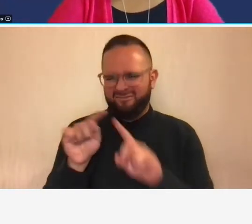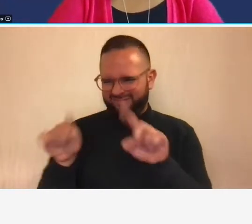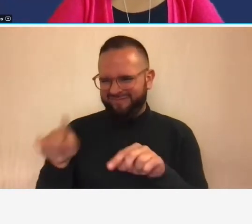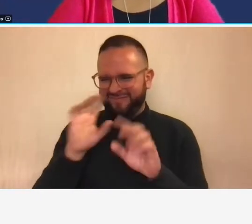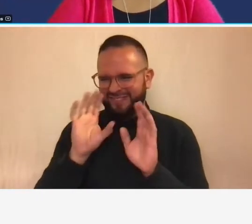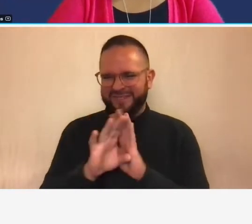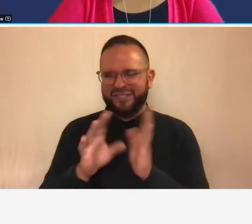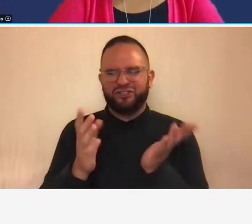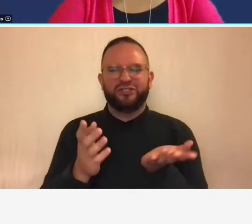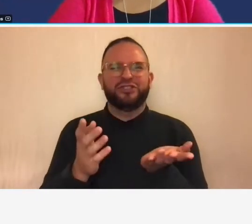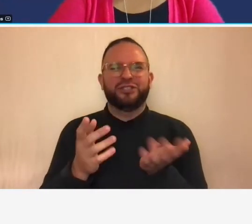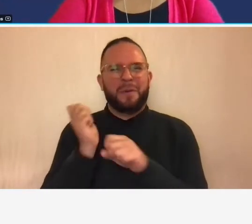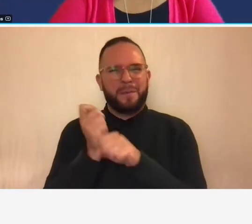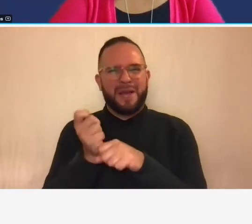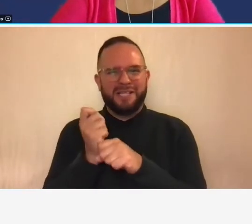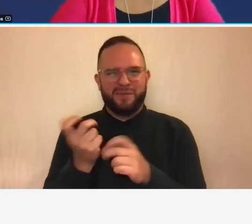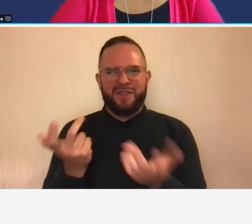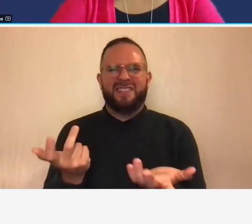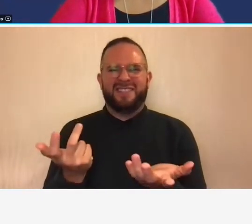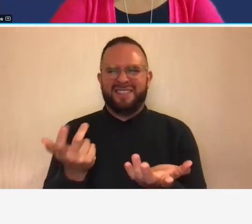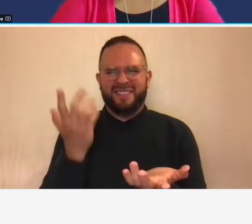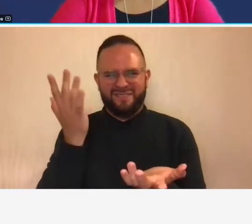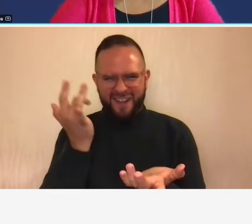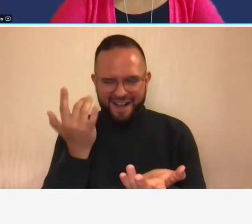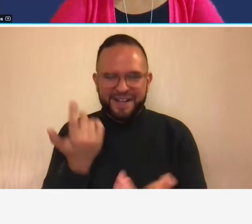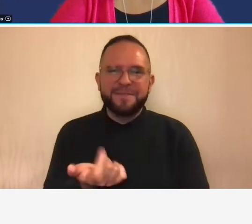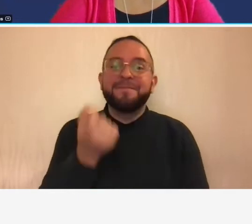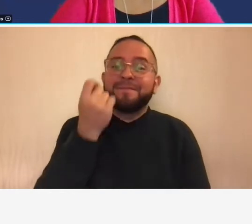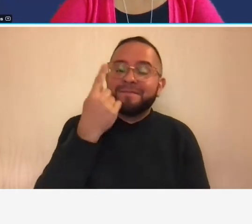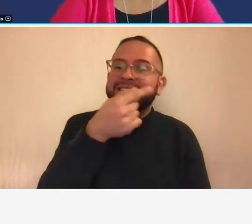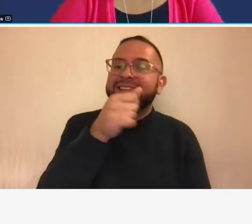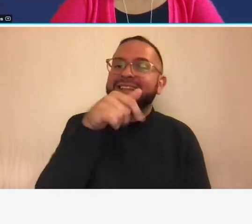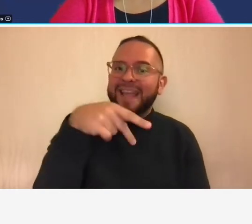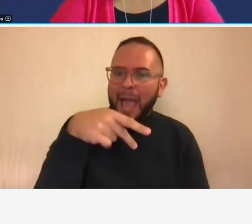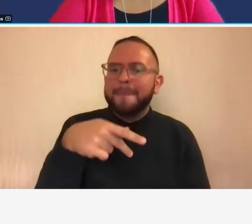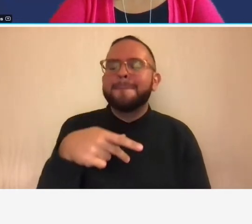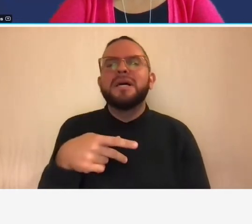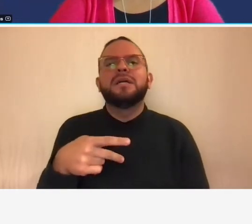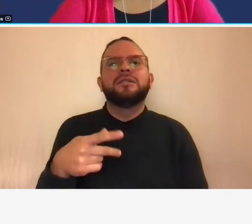is that gap actually serves the function of leveling the playing field as it relates to